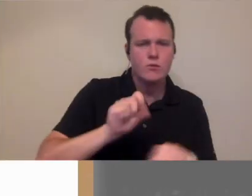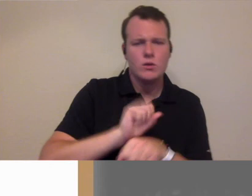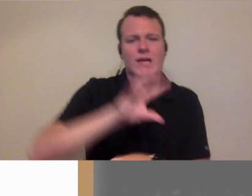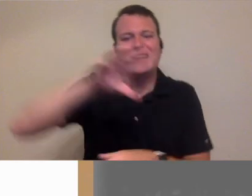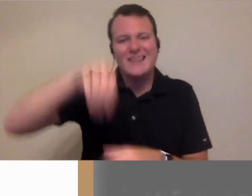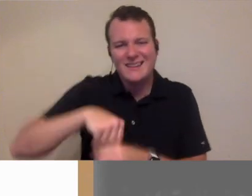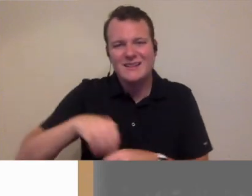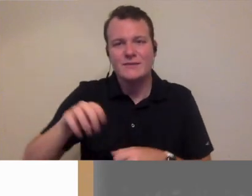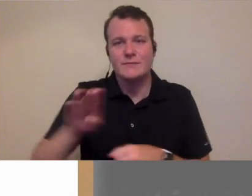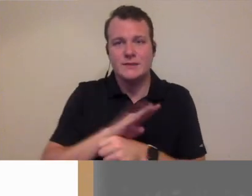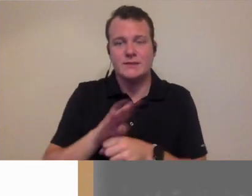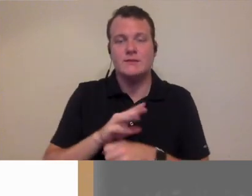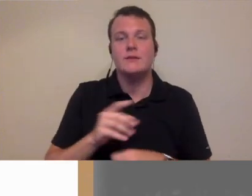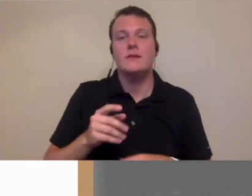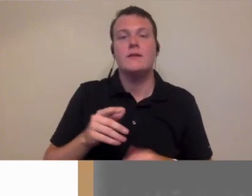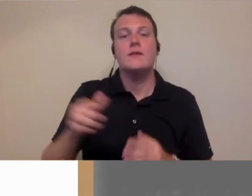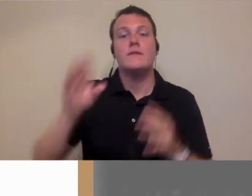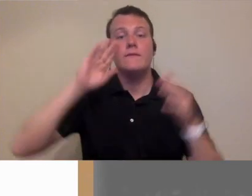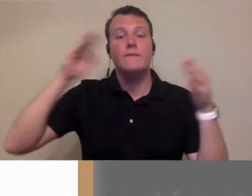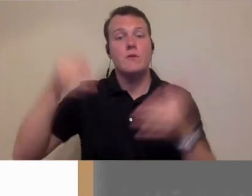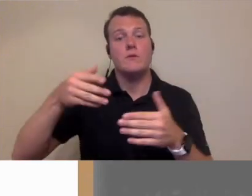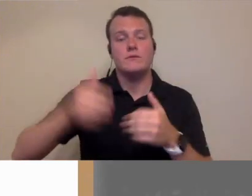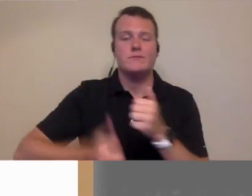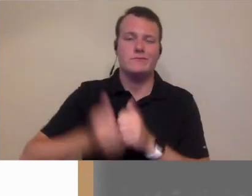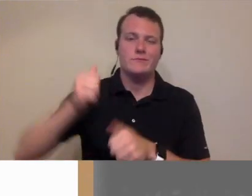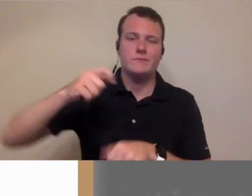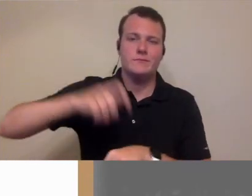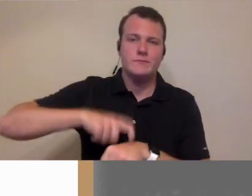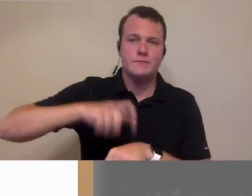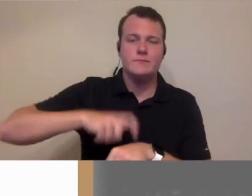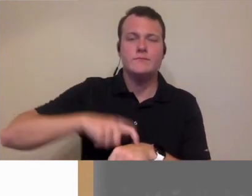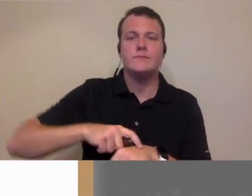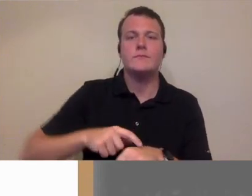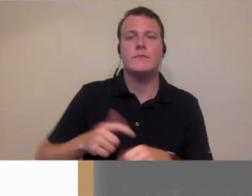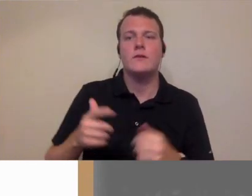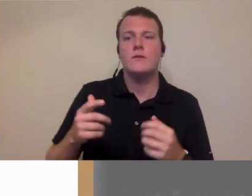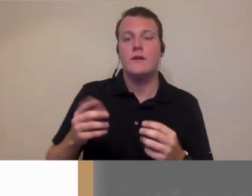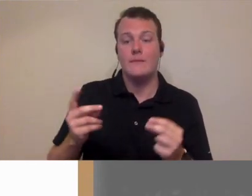work in the practice the focus is oftentimes just in making